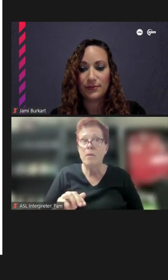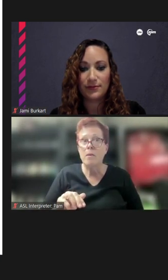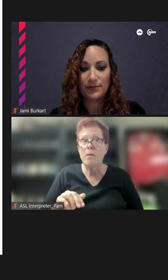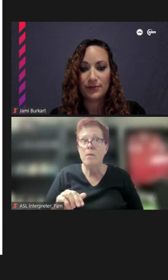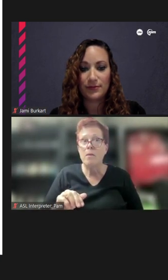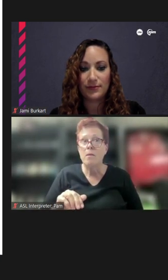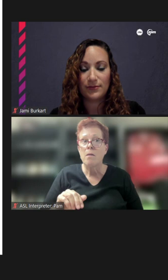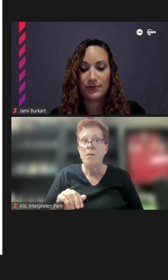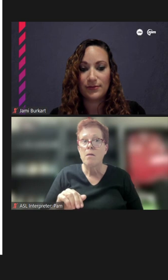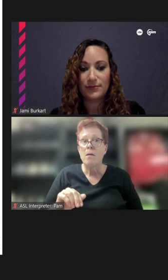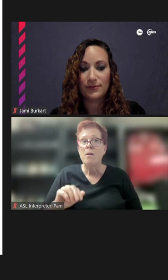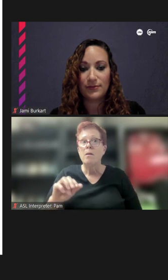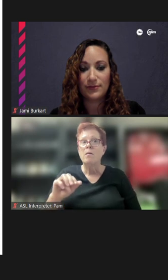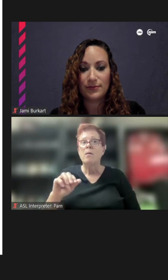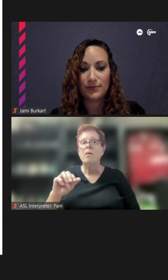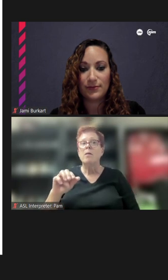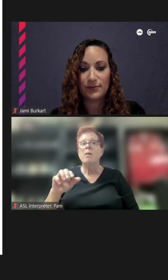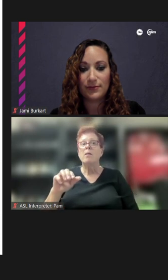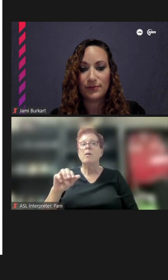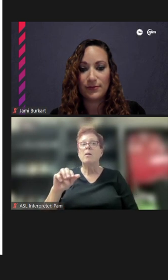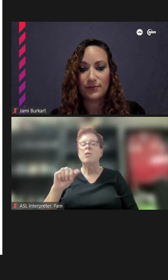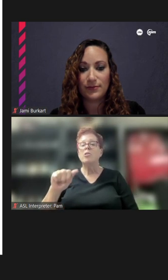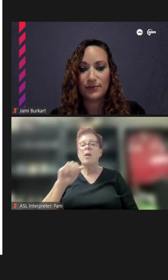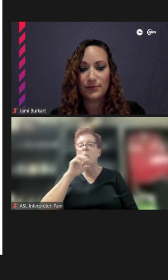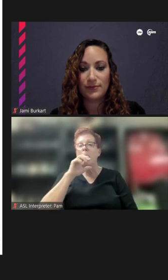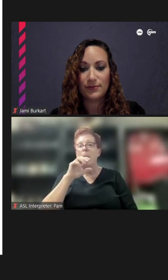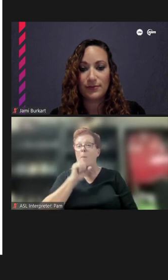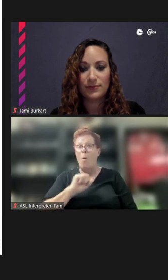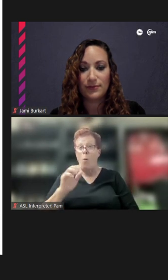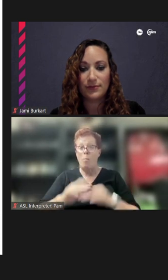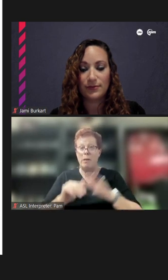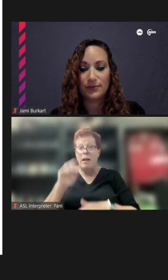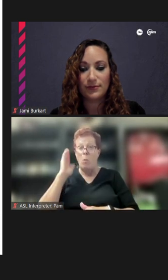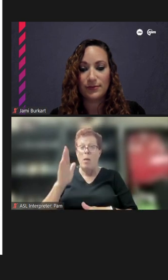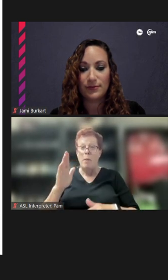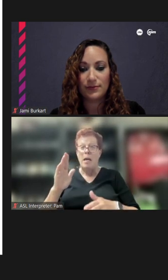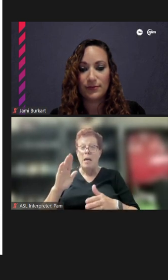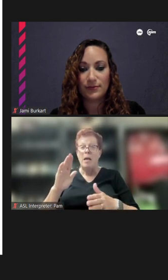building will be redeveloped, so I think it would be nice if there could be a reference